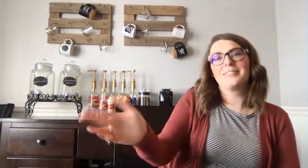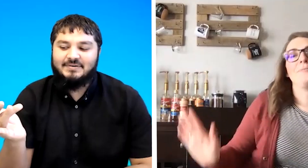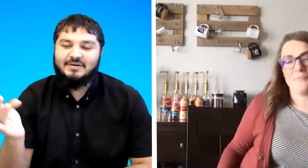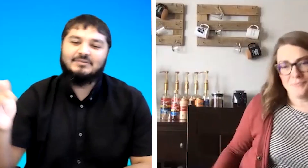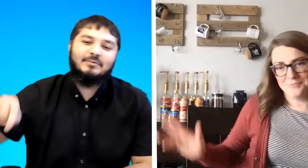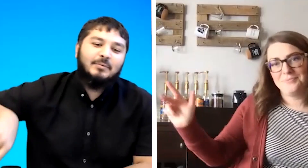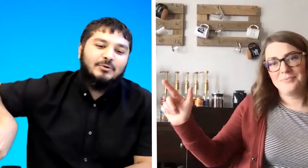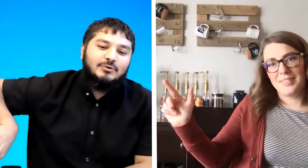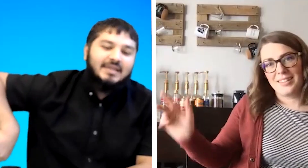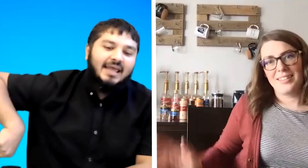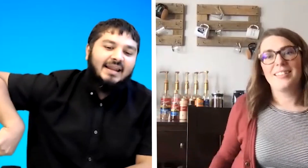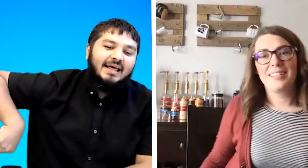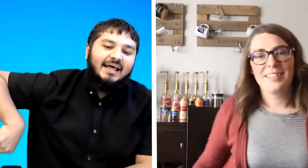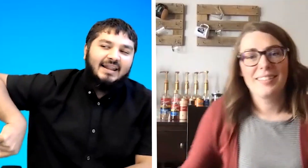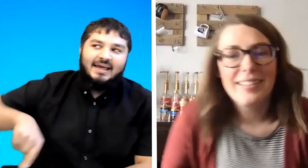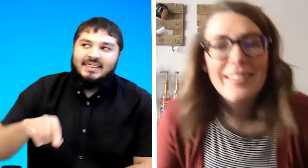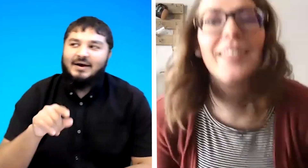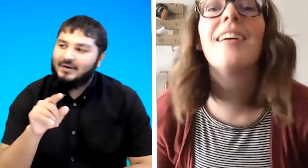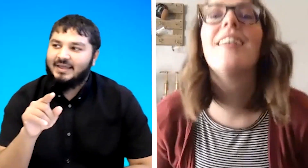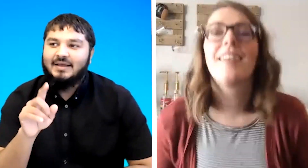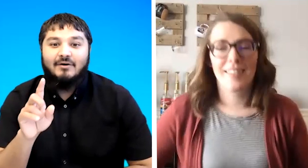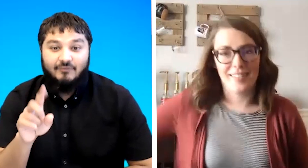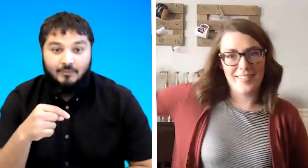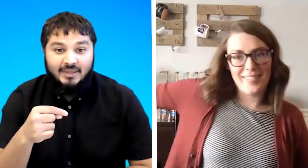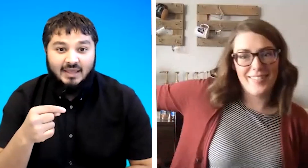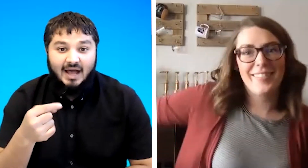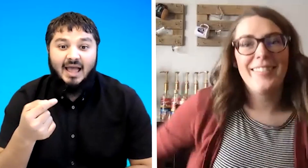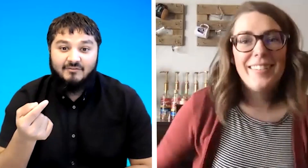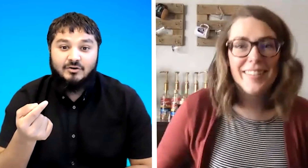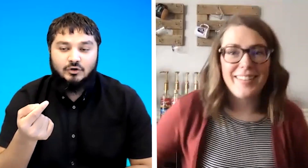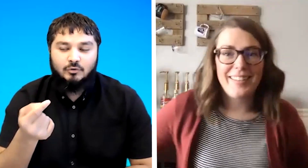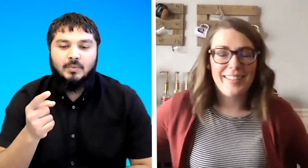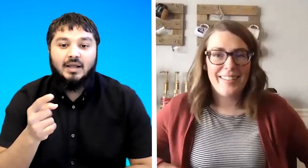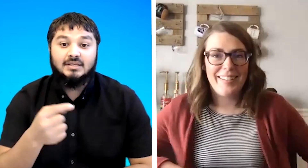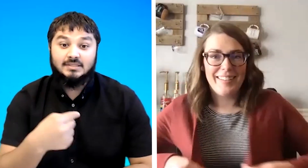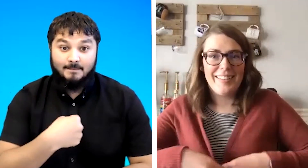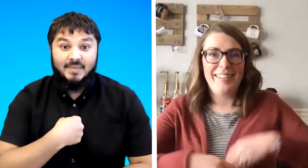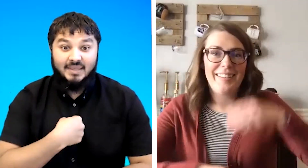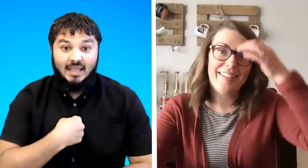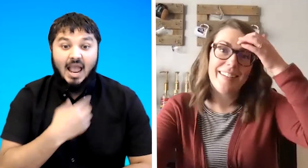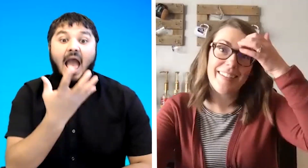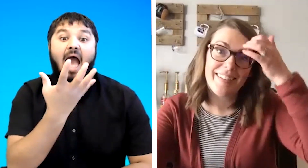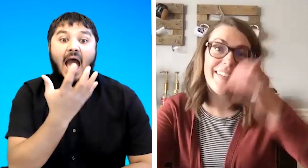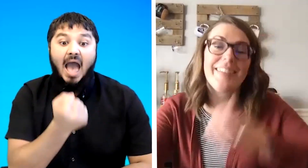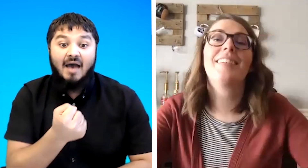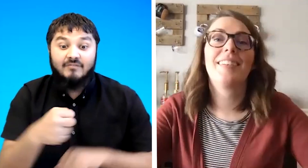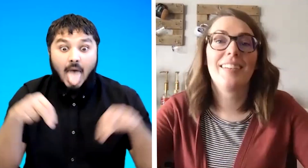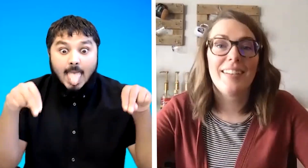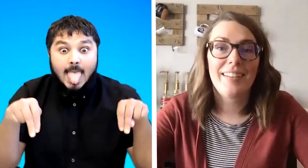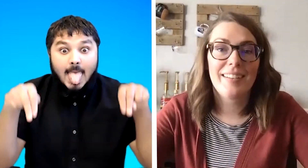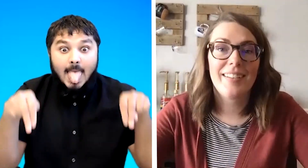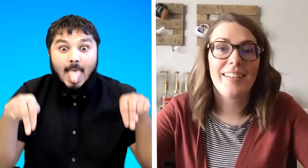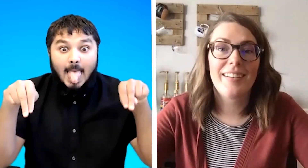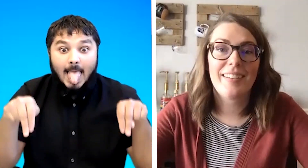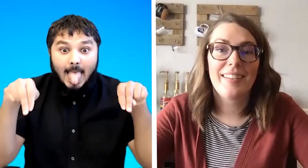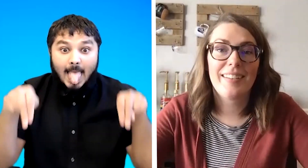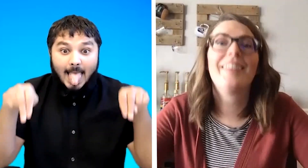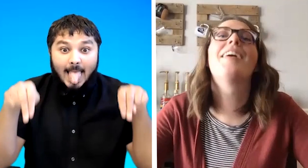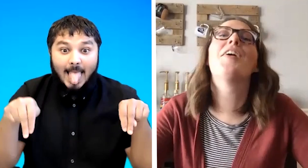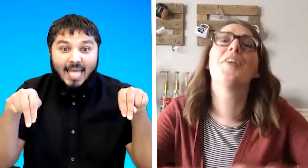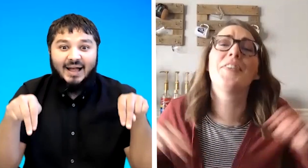all right so we would do k like that okay for me i have a dog would be like this me have oh that's